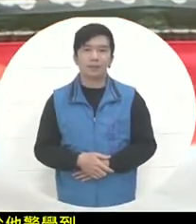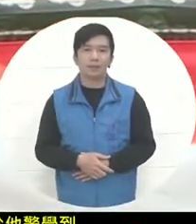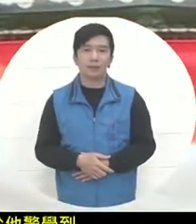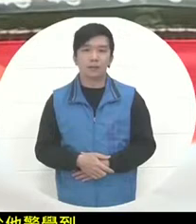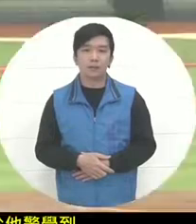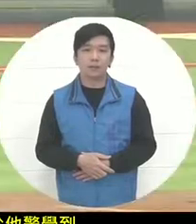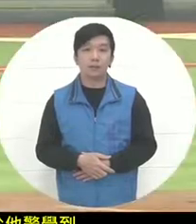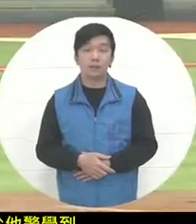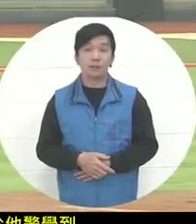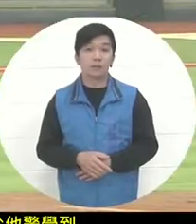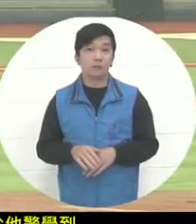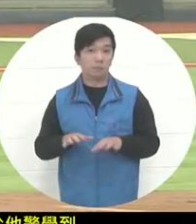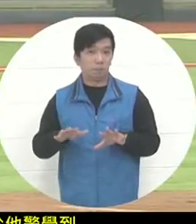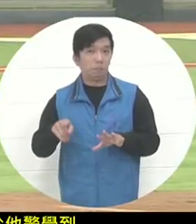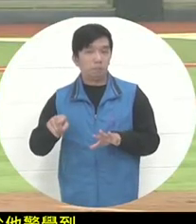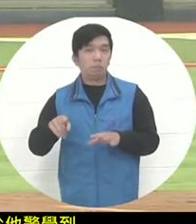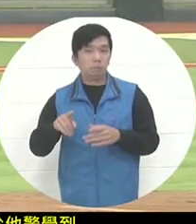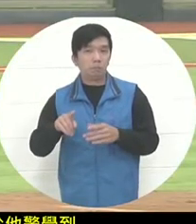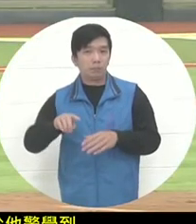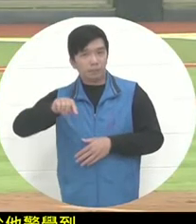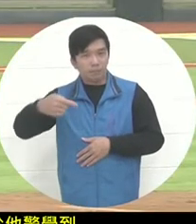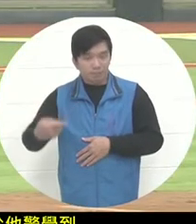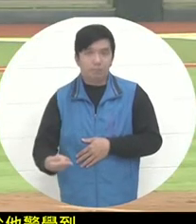Valladoli really has to come on to bat at this time.